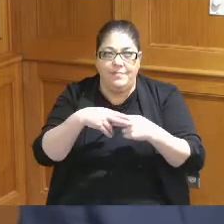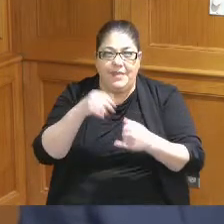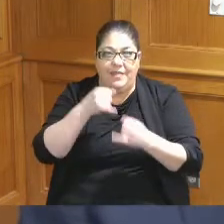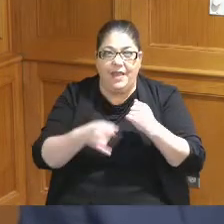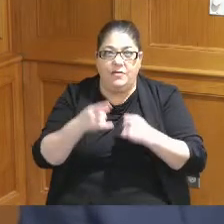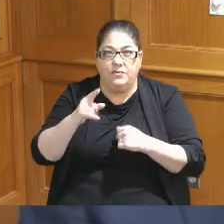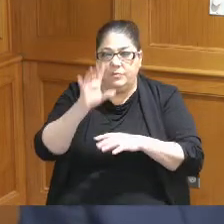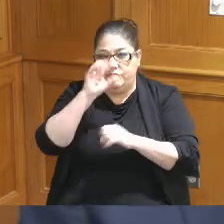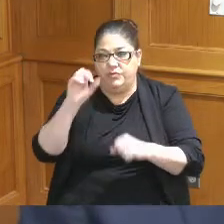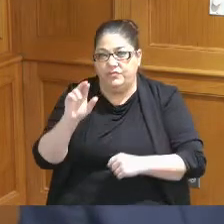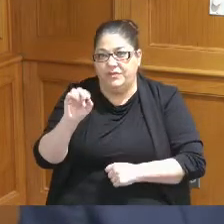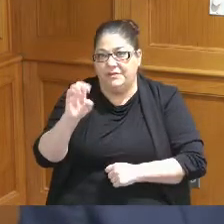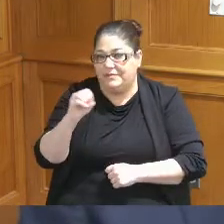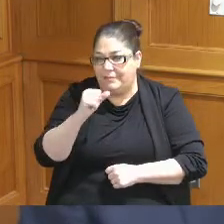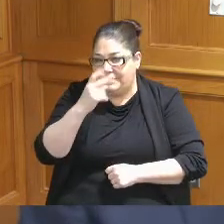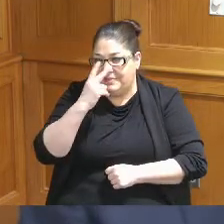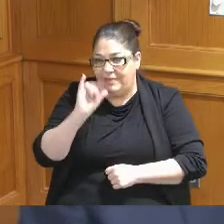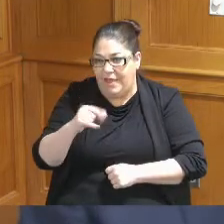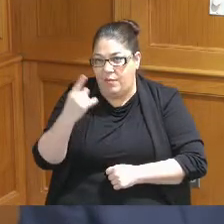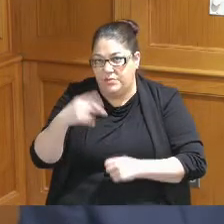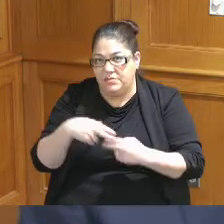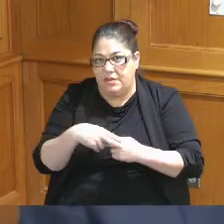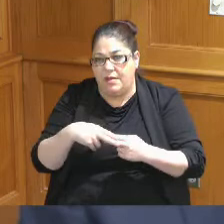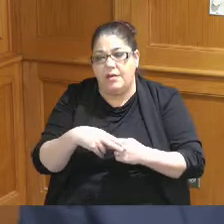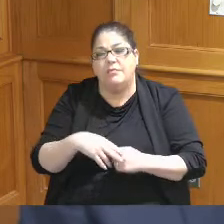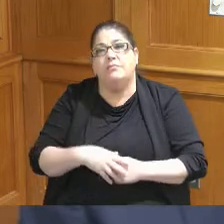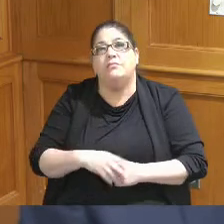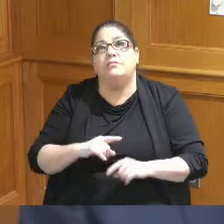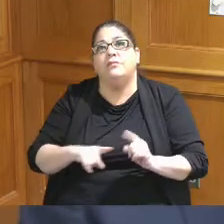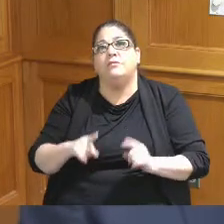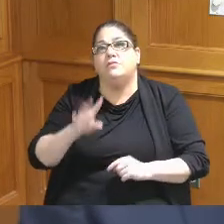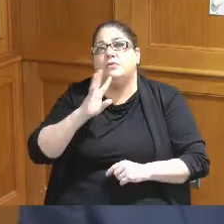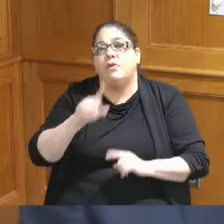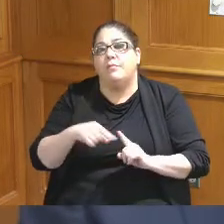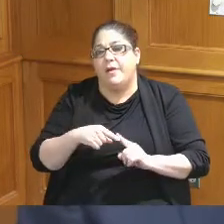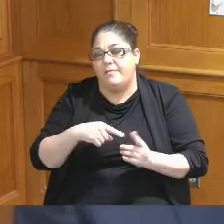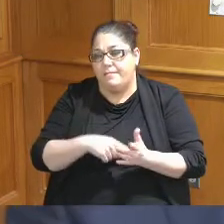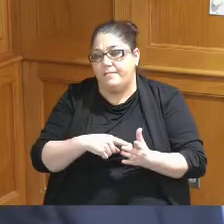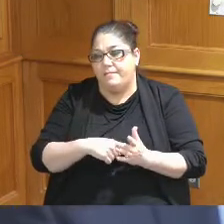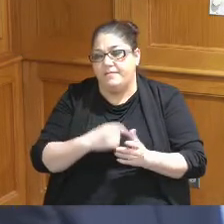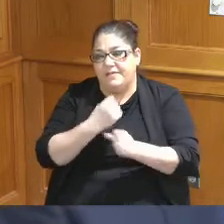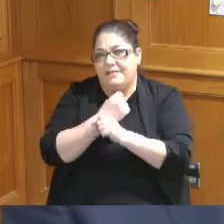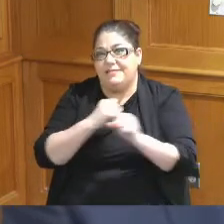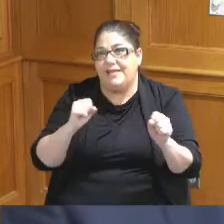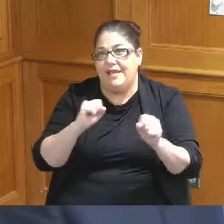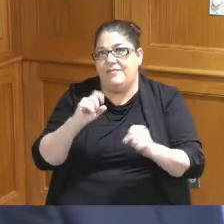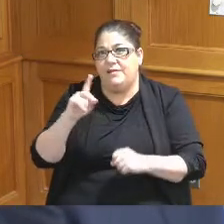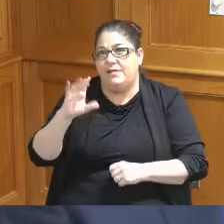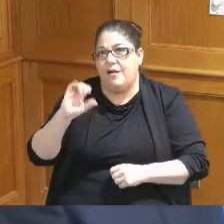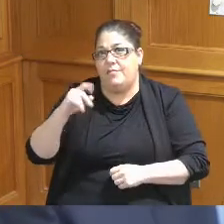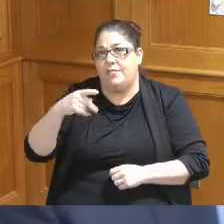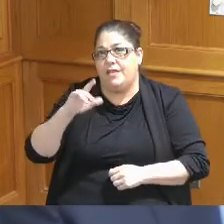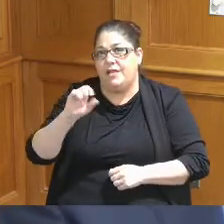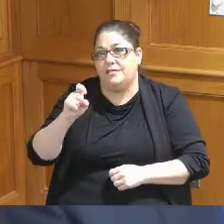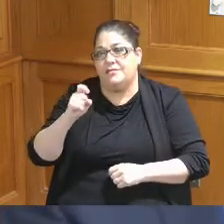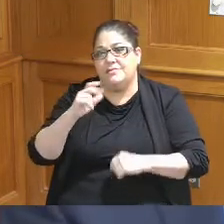Reeves put up there so to to talk about the safety complex I just want to say that